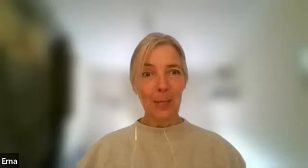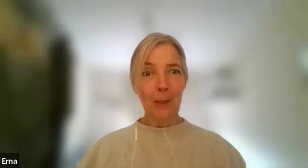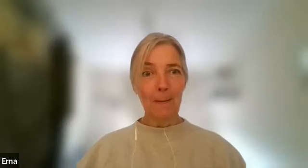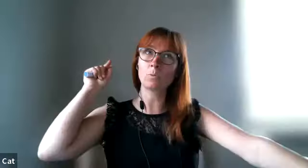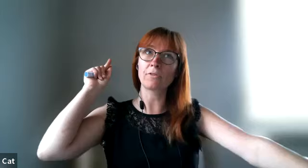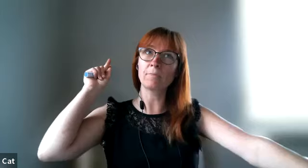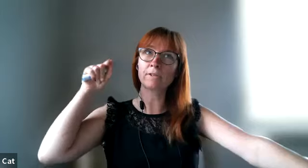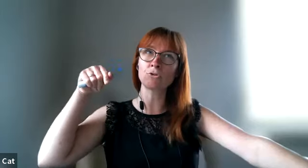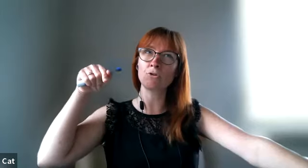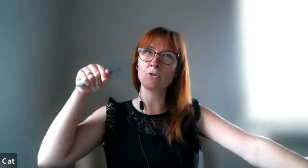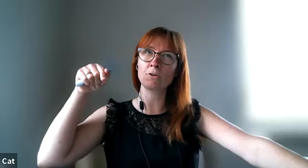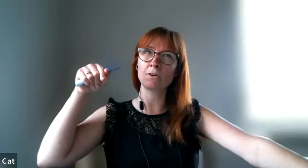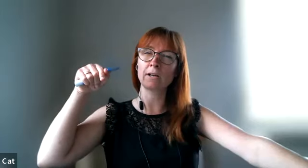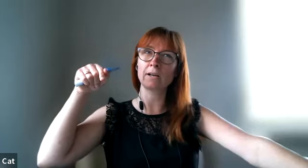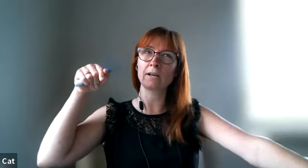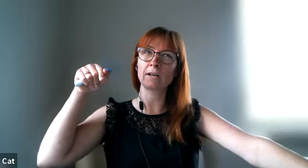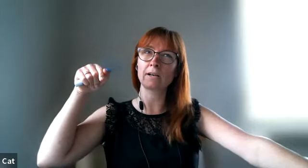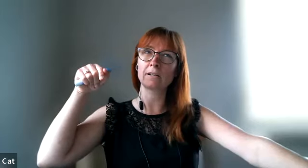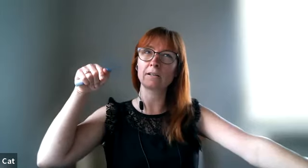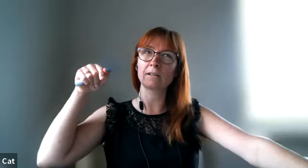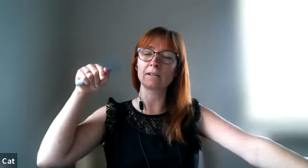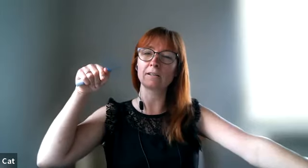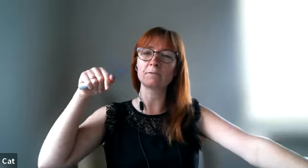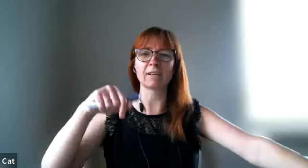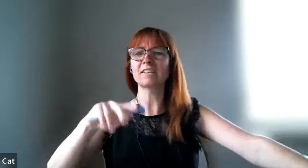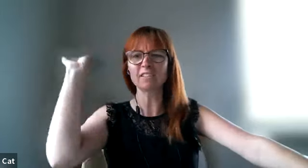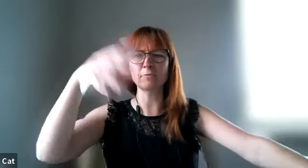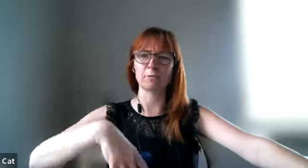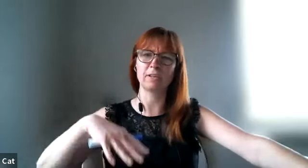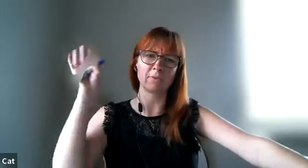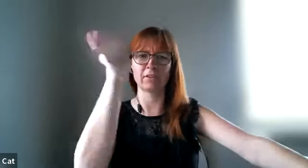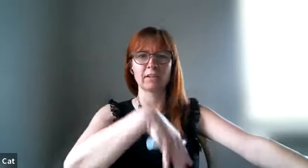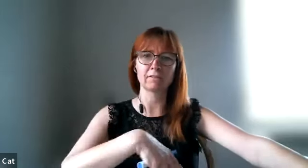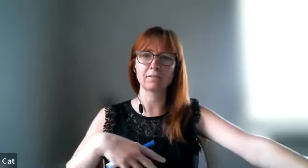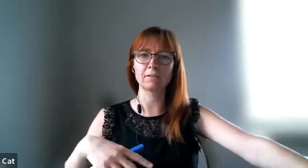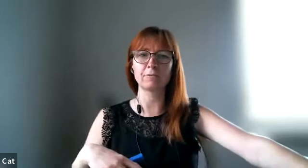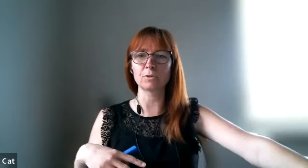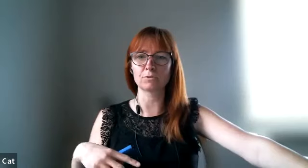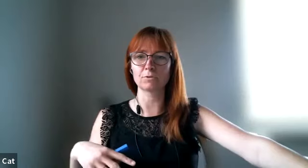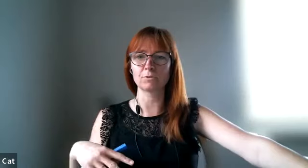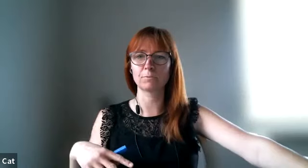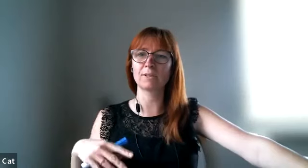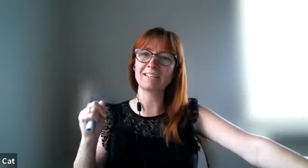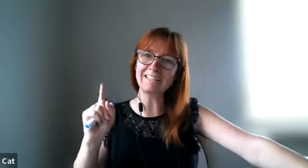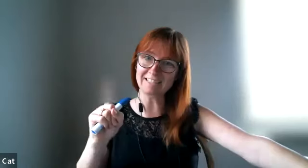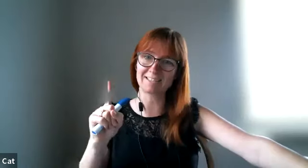the one with bigger score and yeah list every everything if you want to yeah but at least